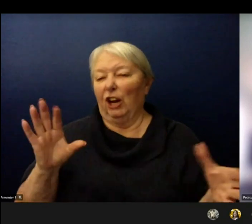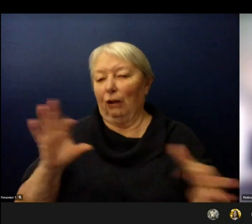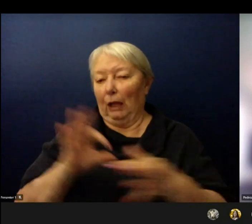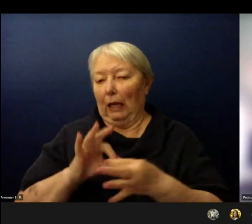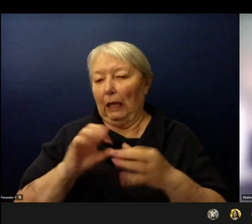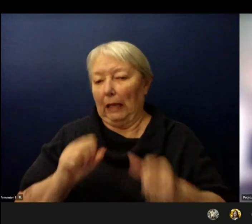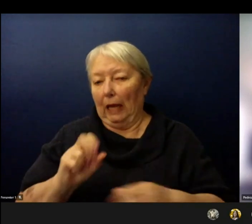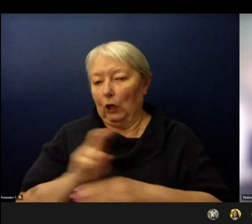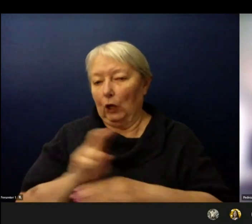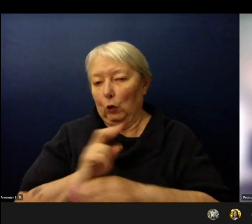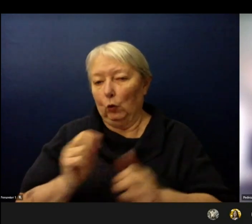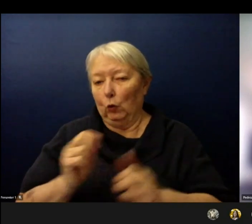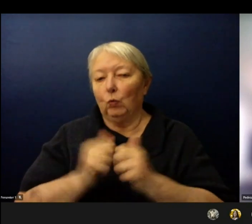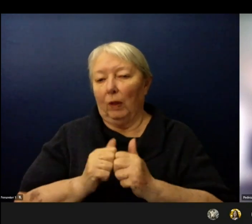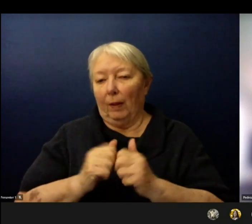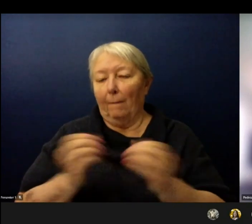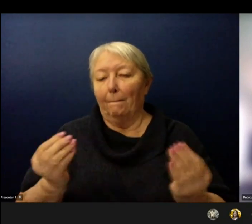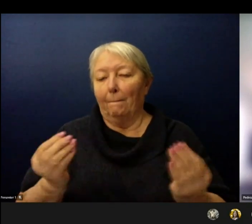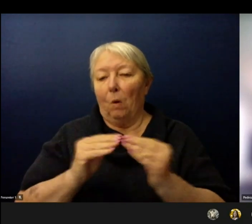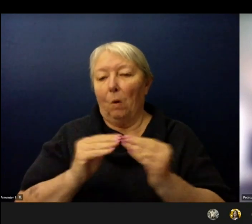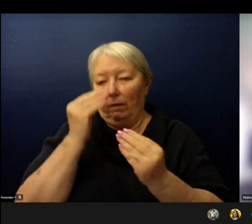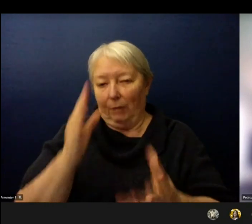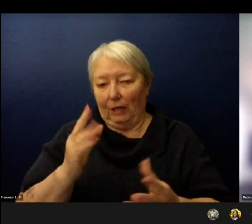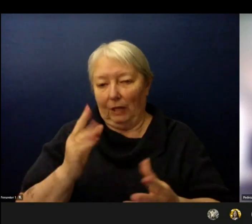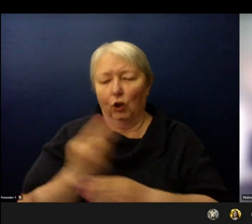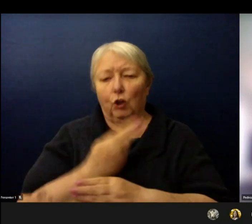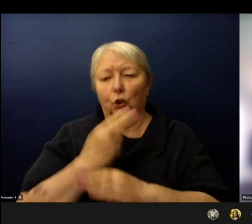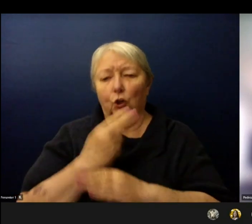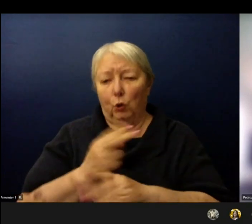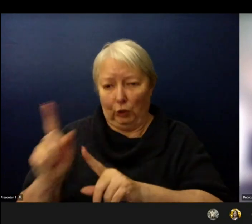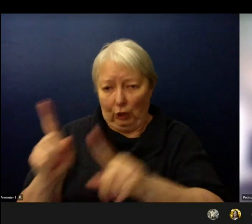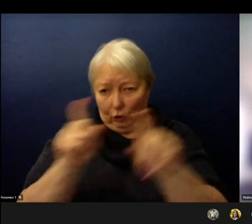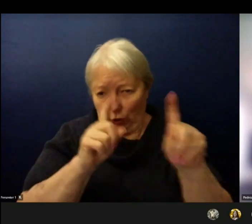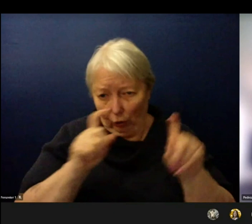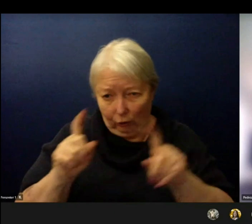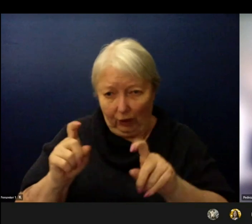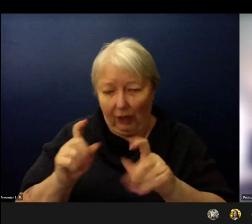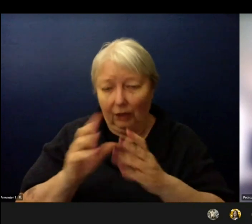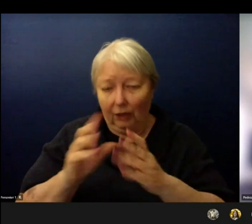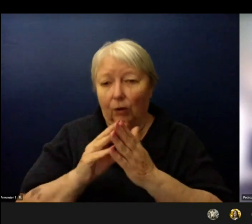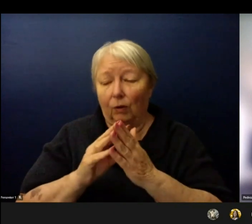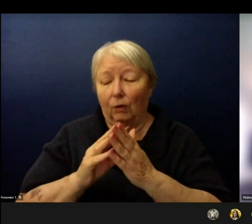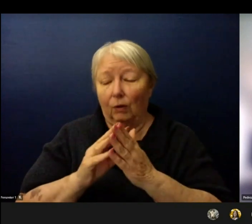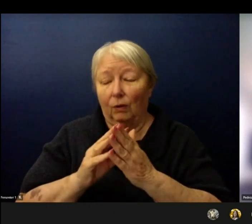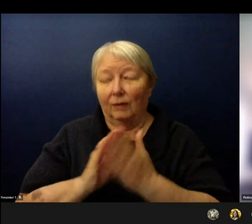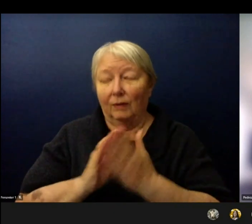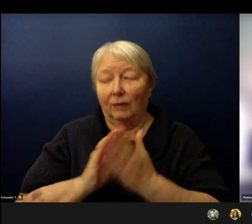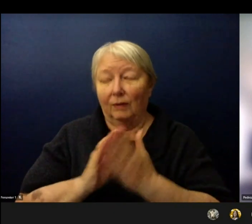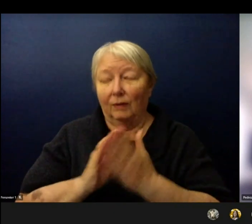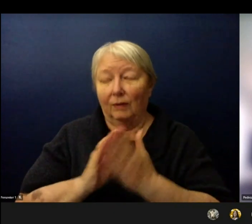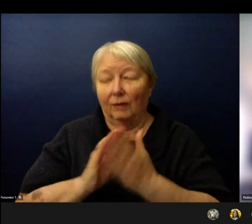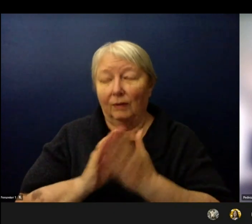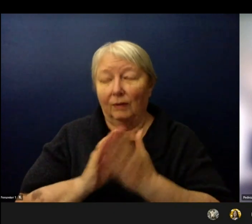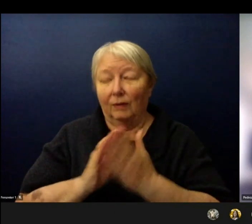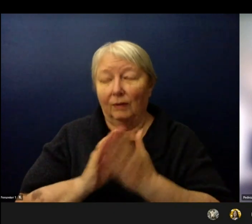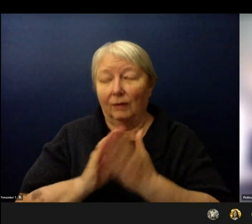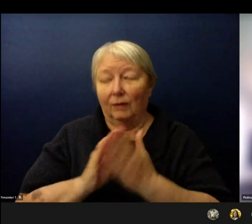Please use the survey so that students can begin. I mean excuse me. Please use the survey so that schools can begin